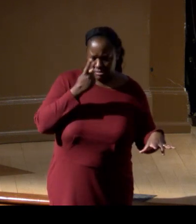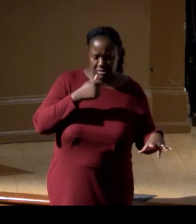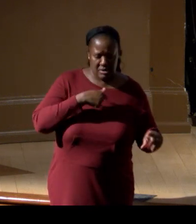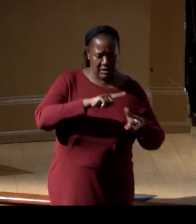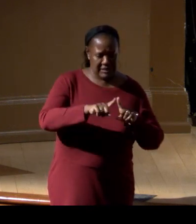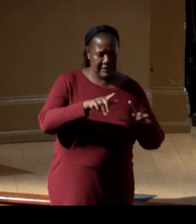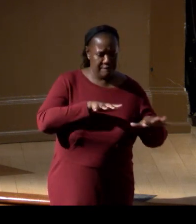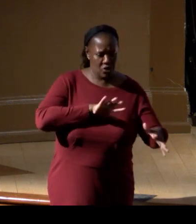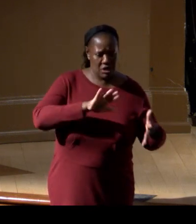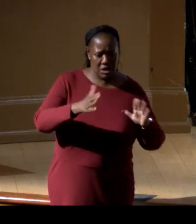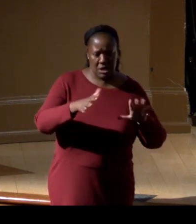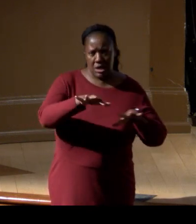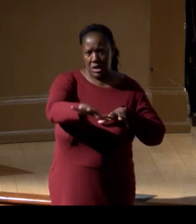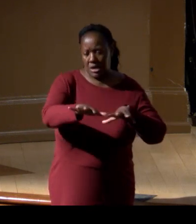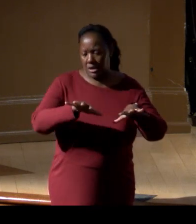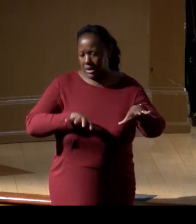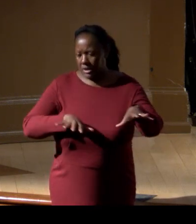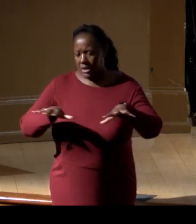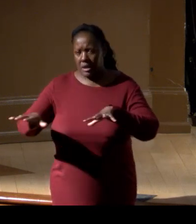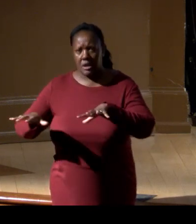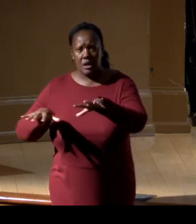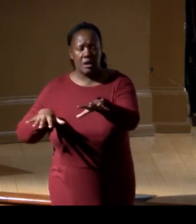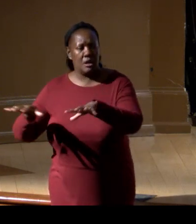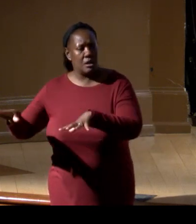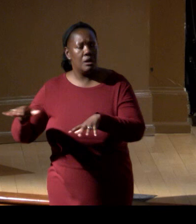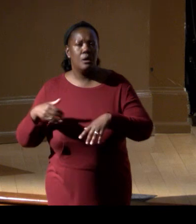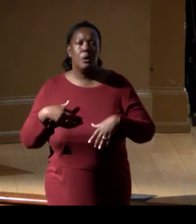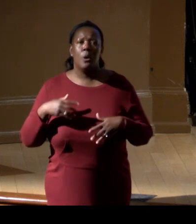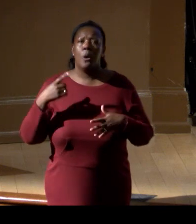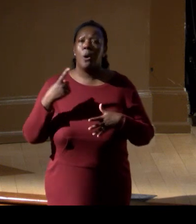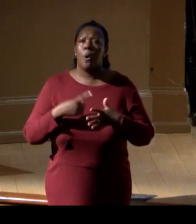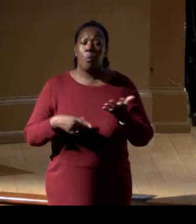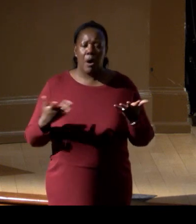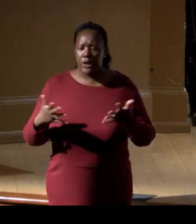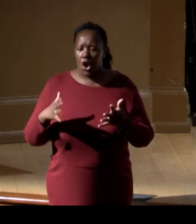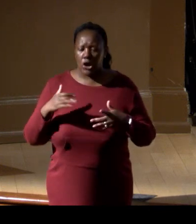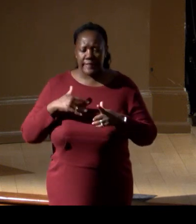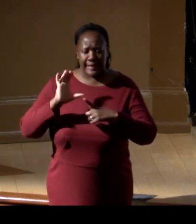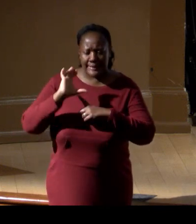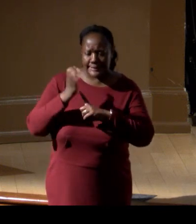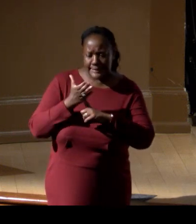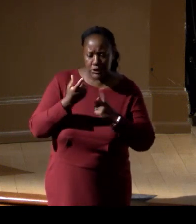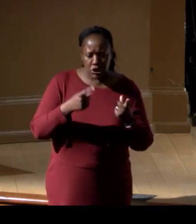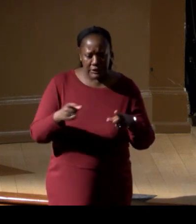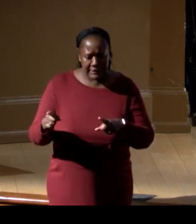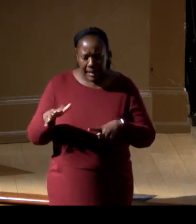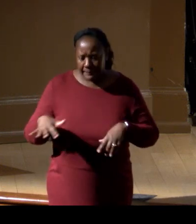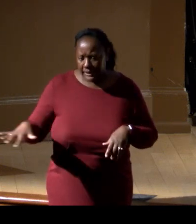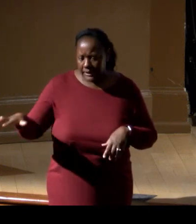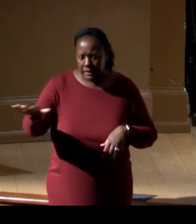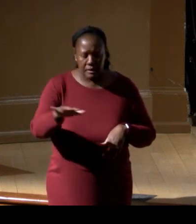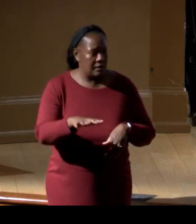and other places, so we understand what the conditions are horizontally and then vertically in the ocean.